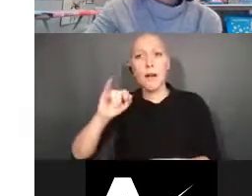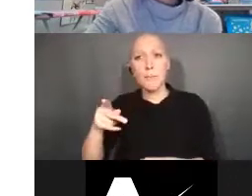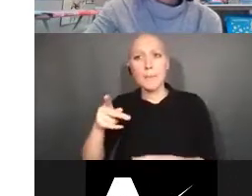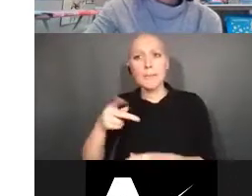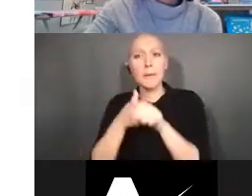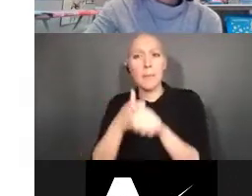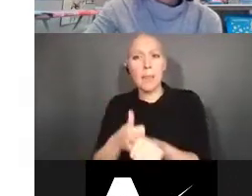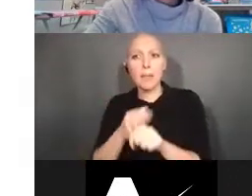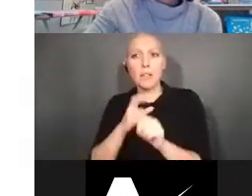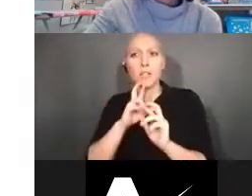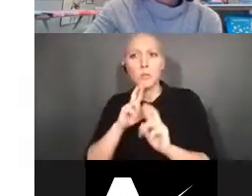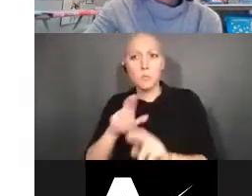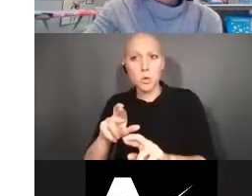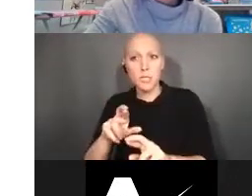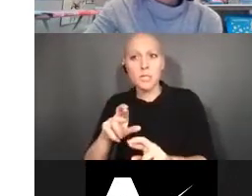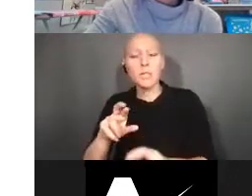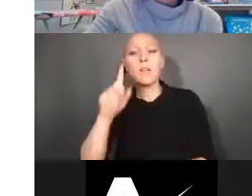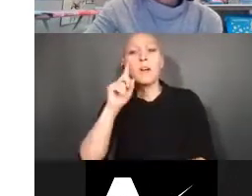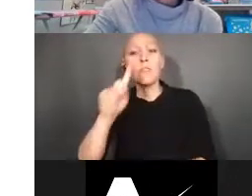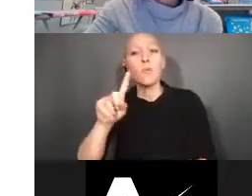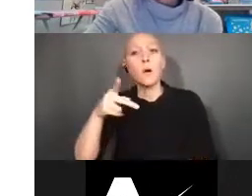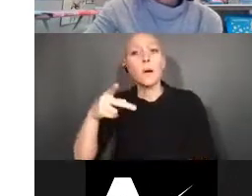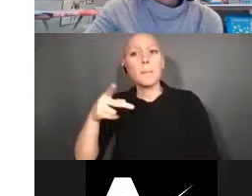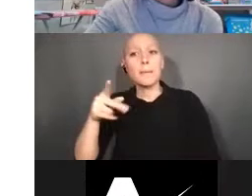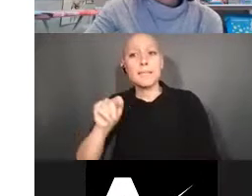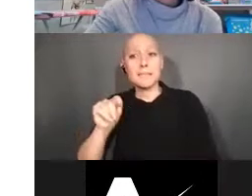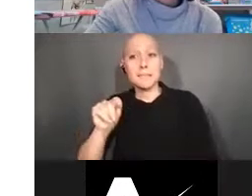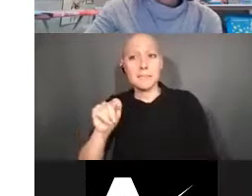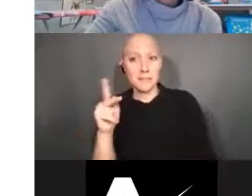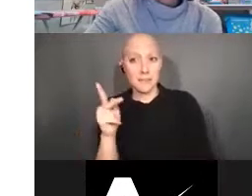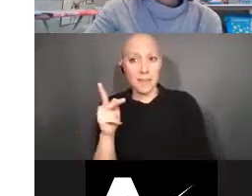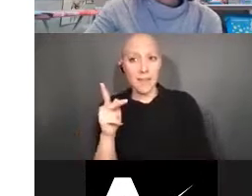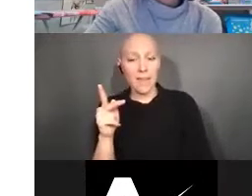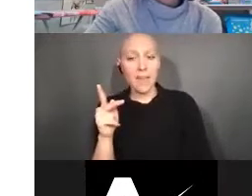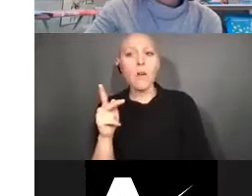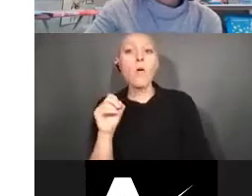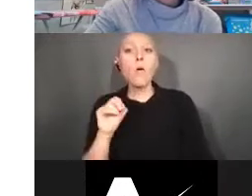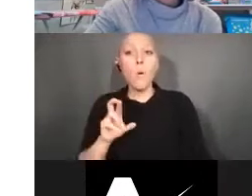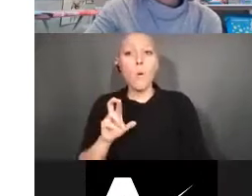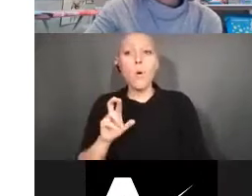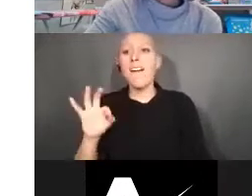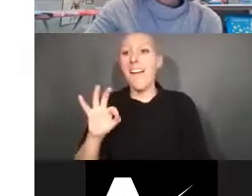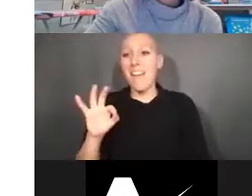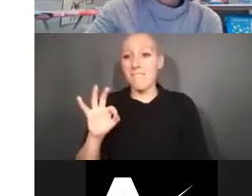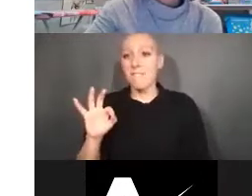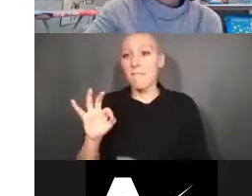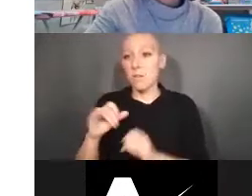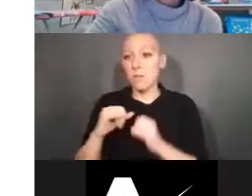for P, T, K, and F awards? Are they reportable? The terms and conditions often do